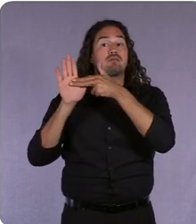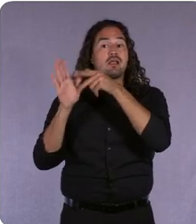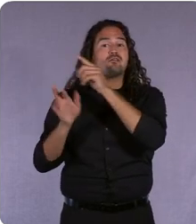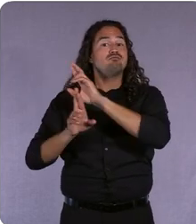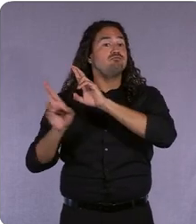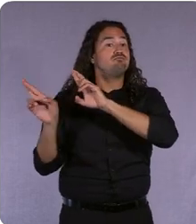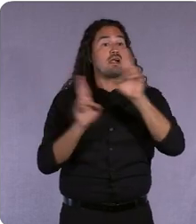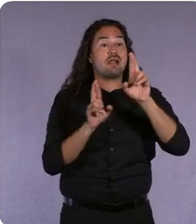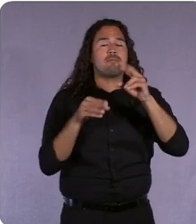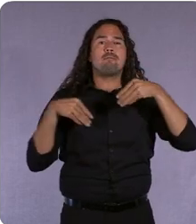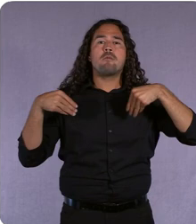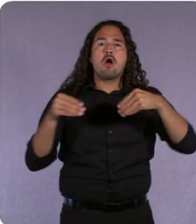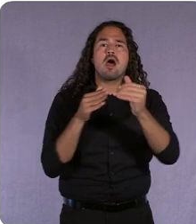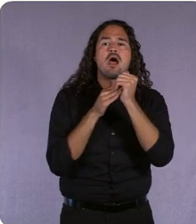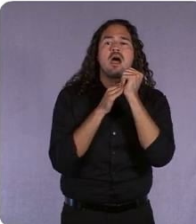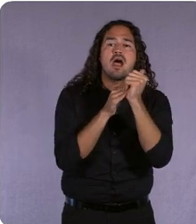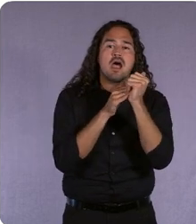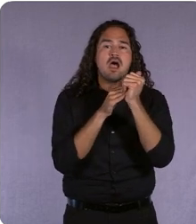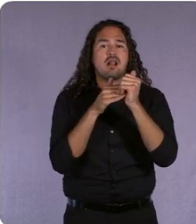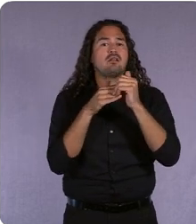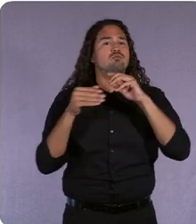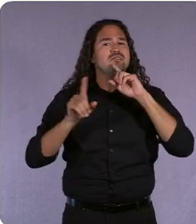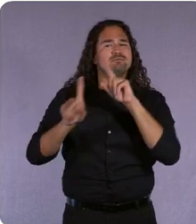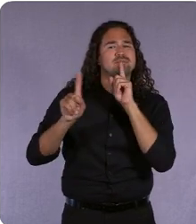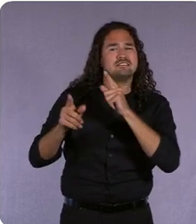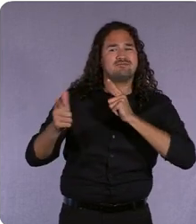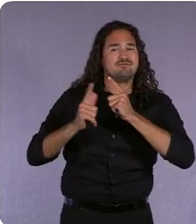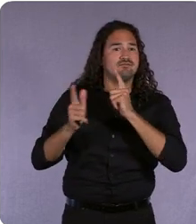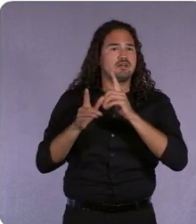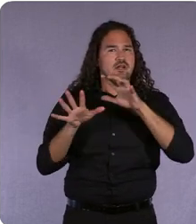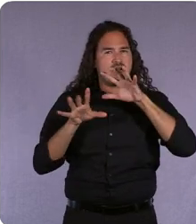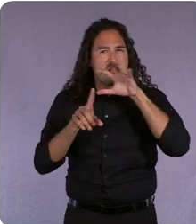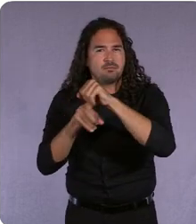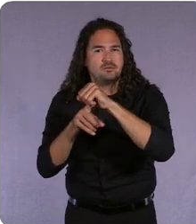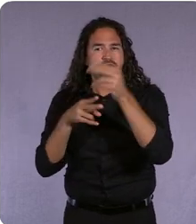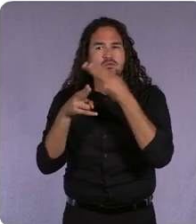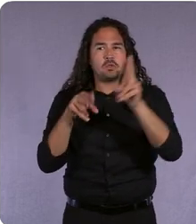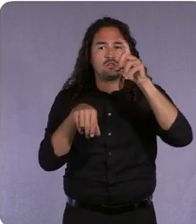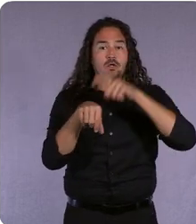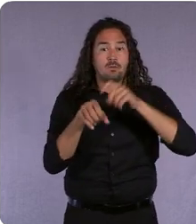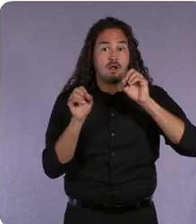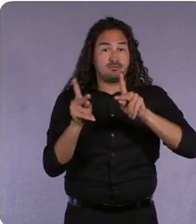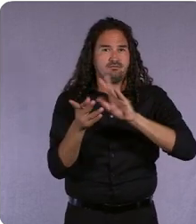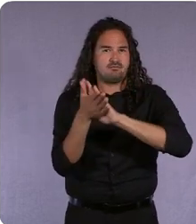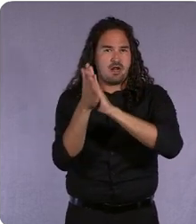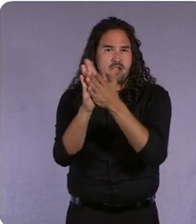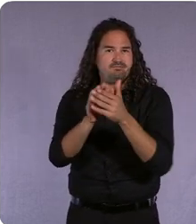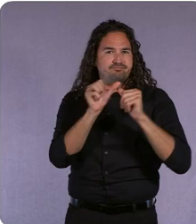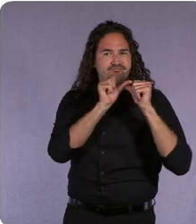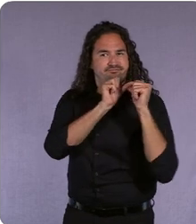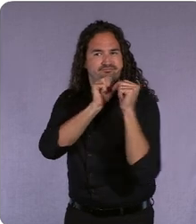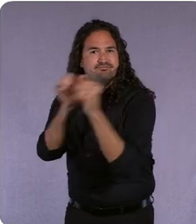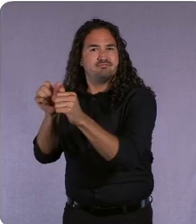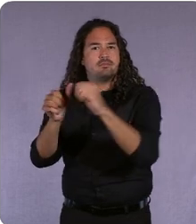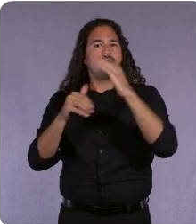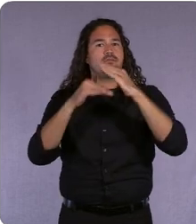agile and responsive enough to capture short-term opportunities while building long-term resilience.